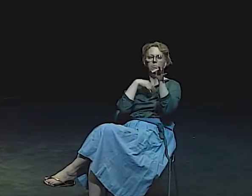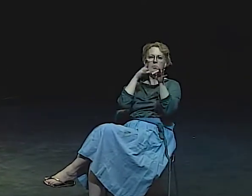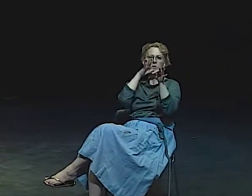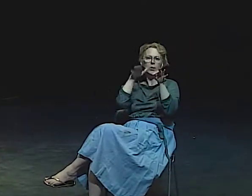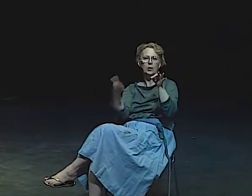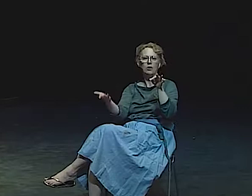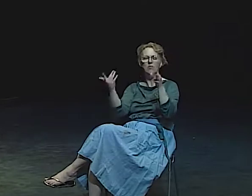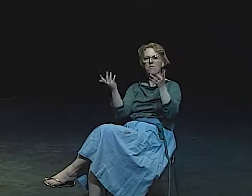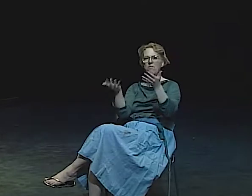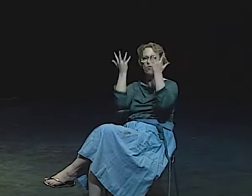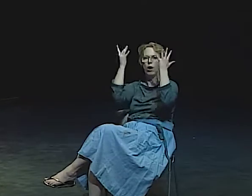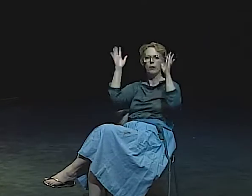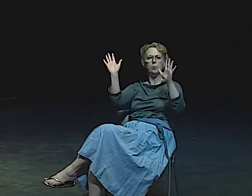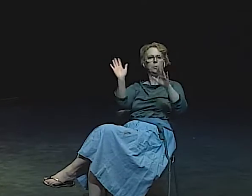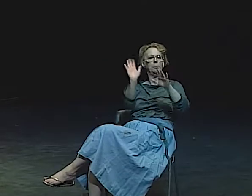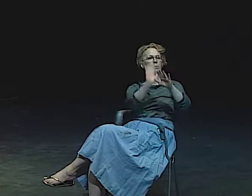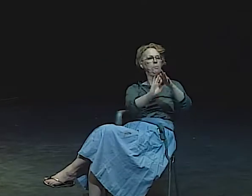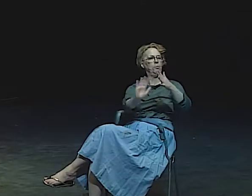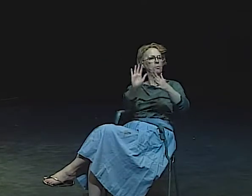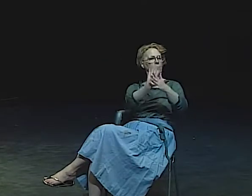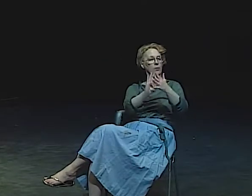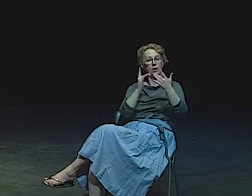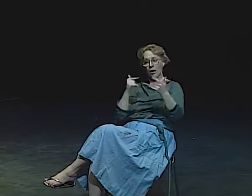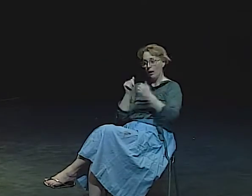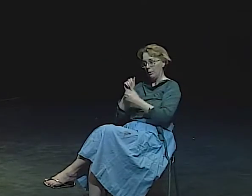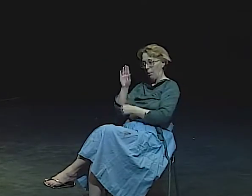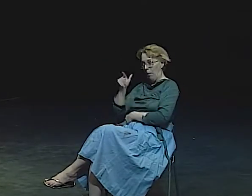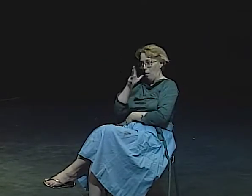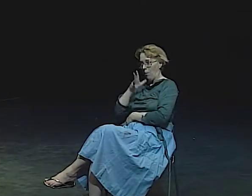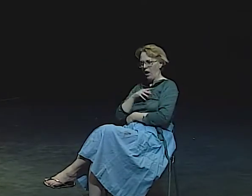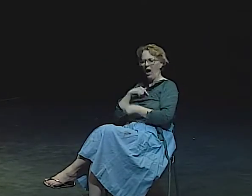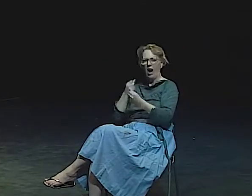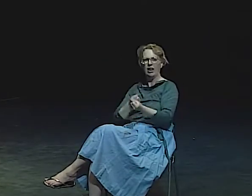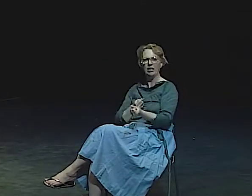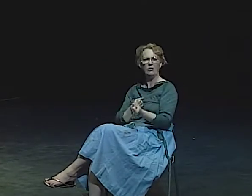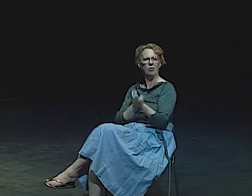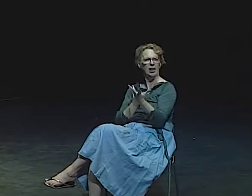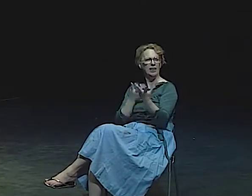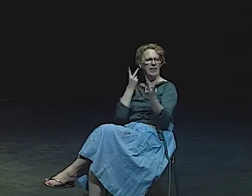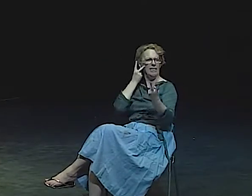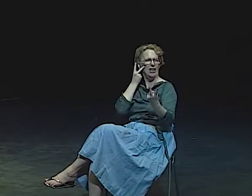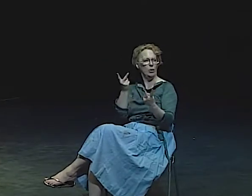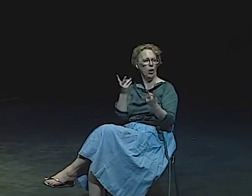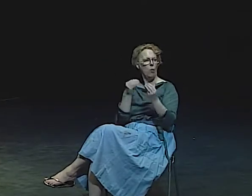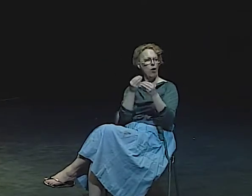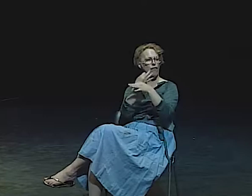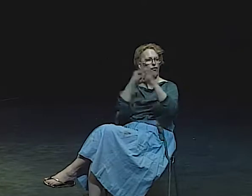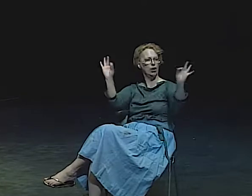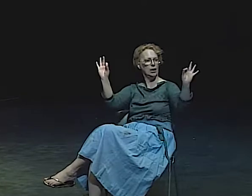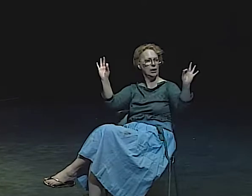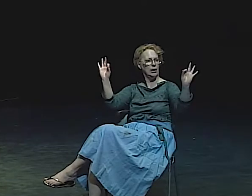I USE ENGLISH WORD ORDER AND I TALK ABOUT THINGS IN THE ABSTRACT.